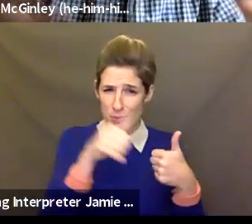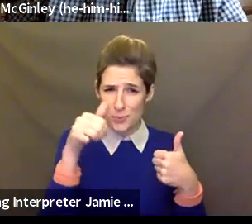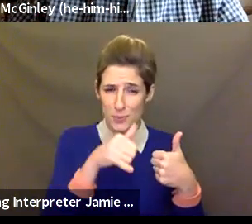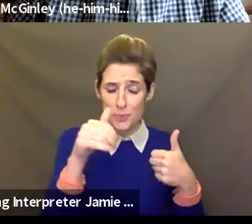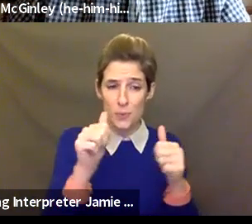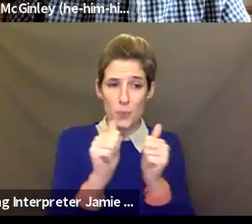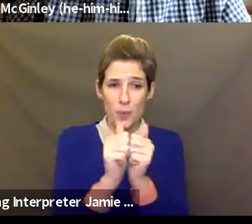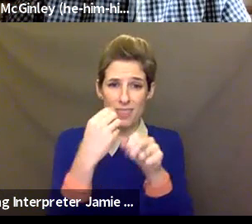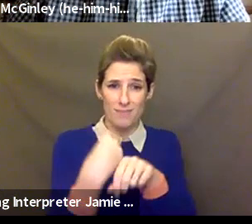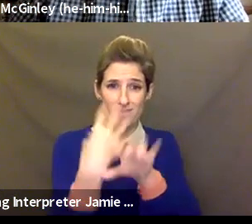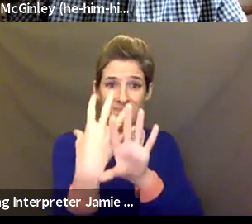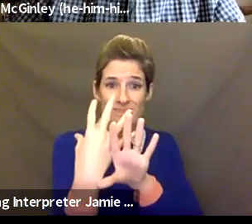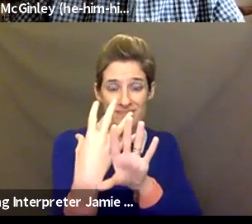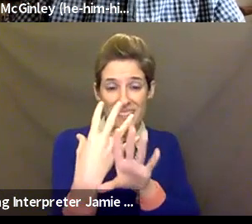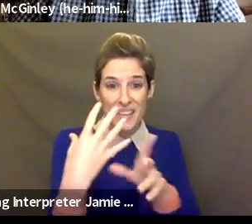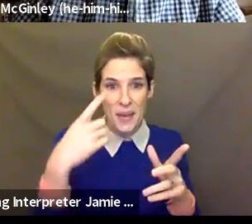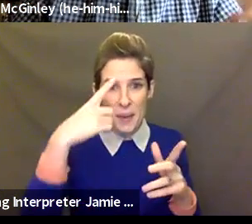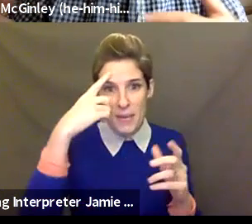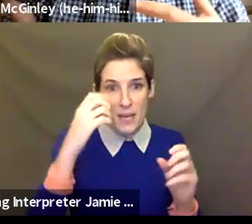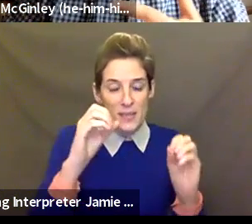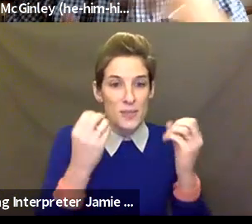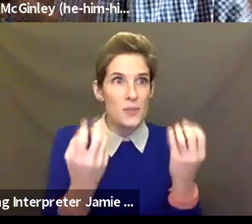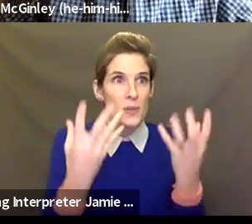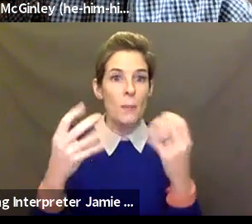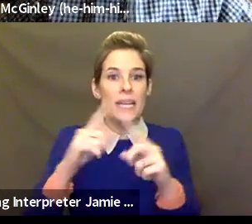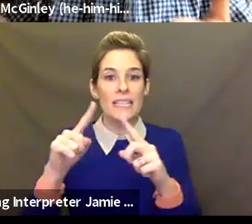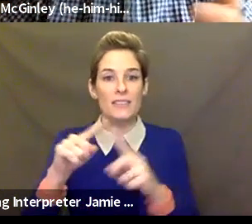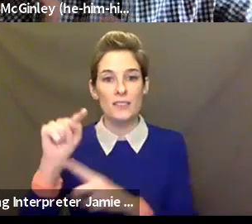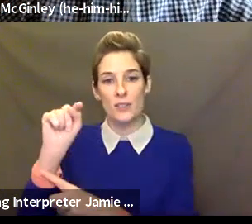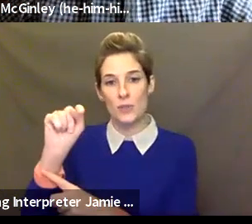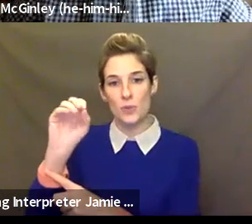numerous. And, you know, I think by now, we may have all had that